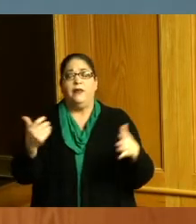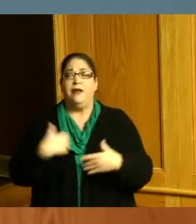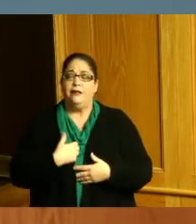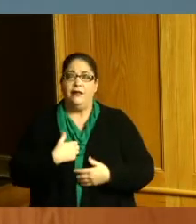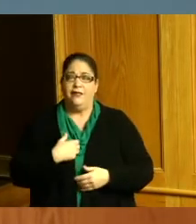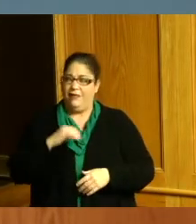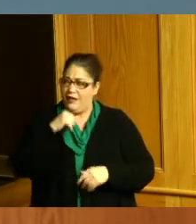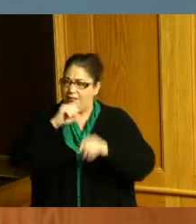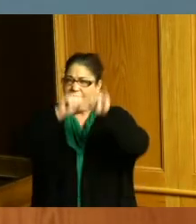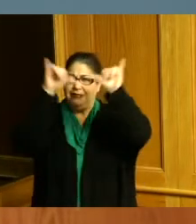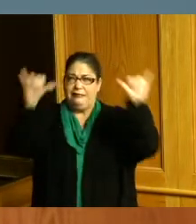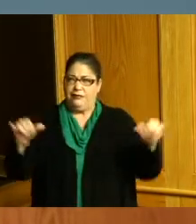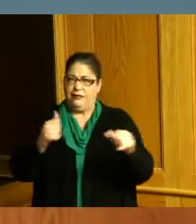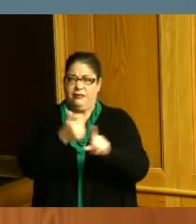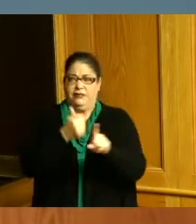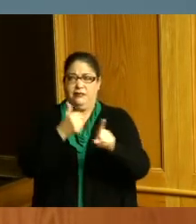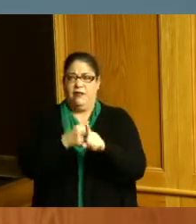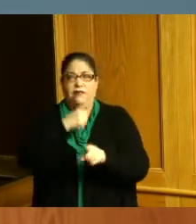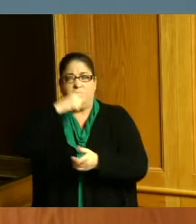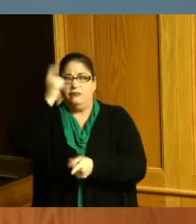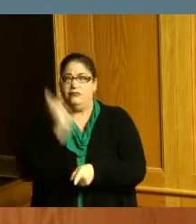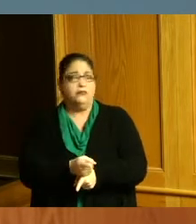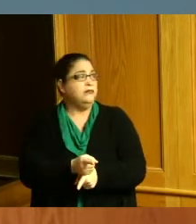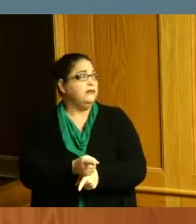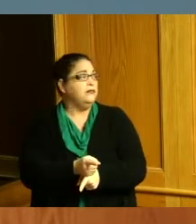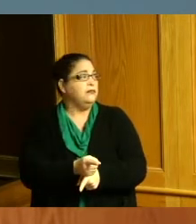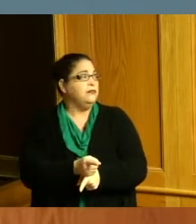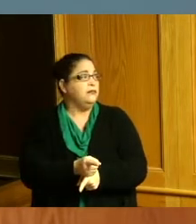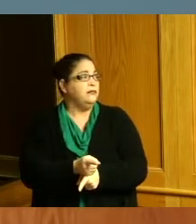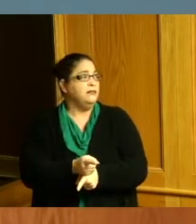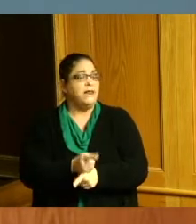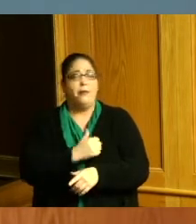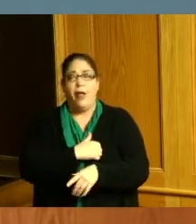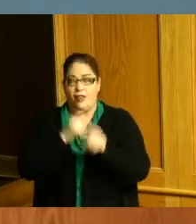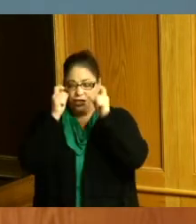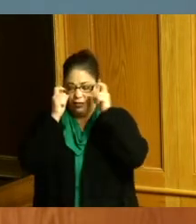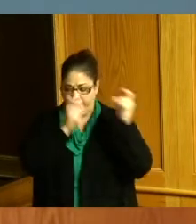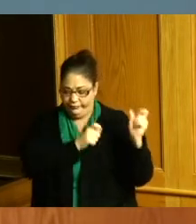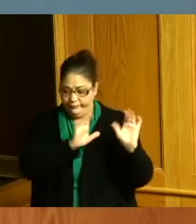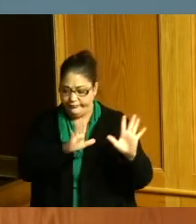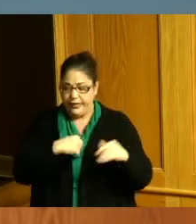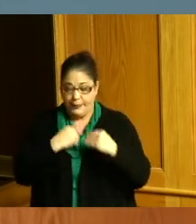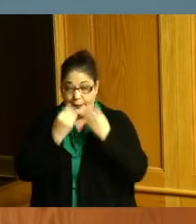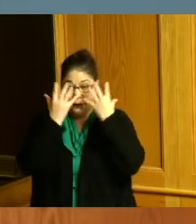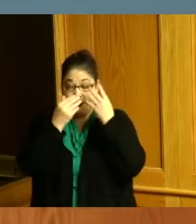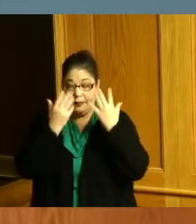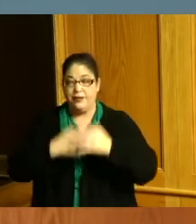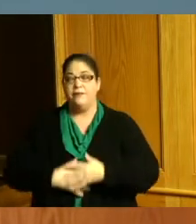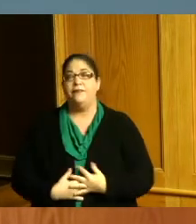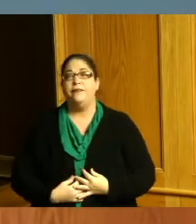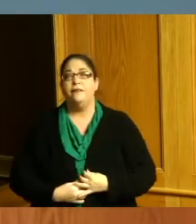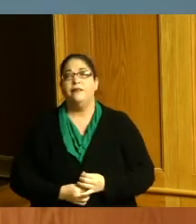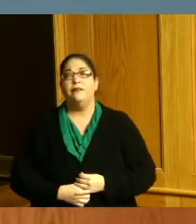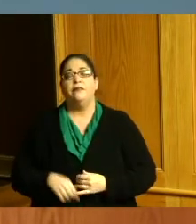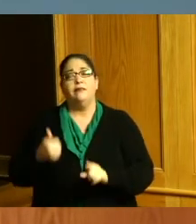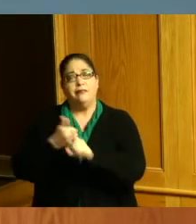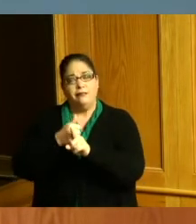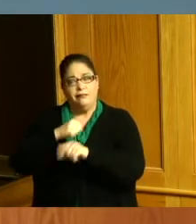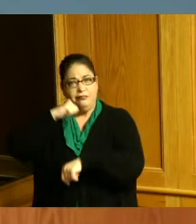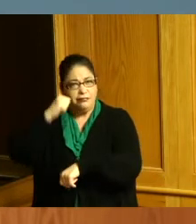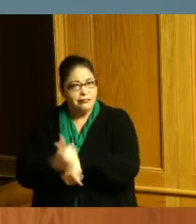openly about it this is fog enough I apologize he organized protests and marches to raise awareness